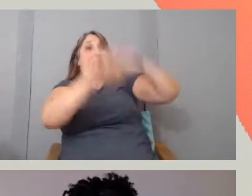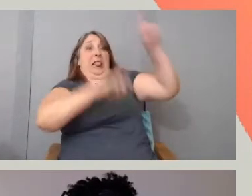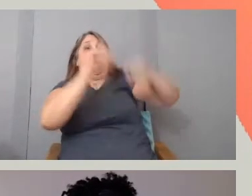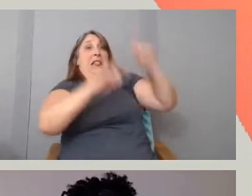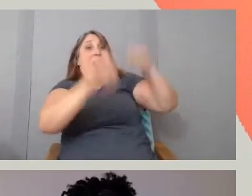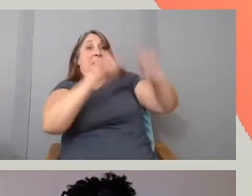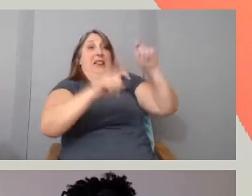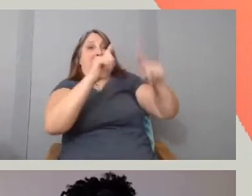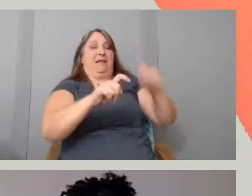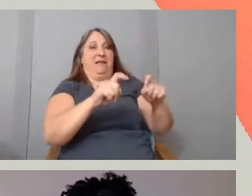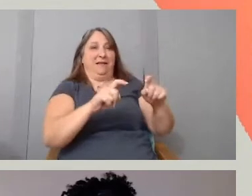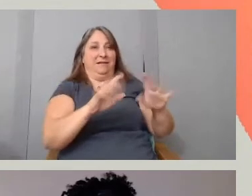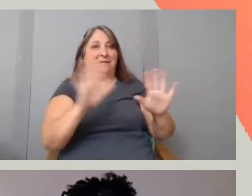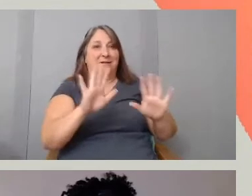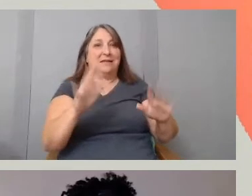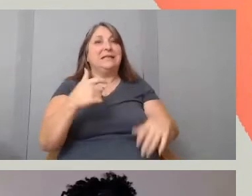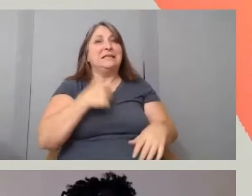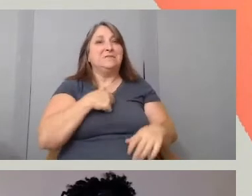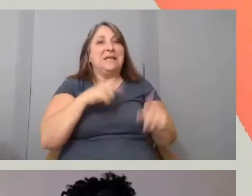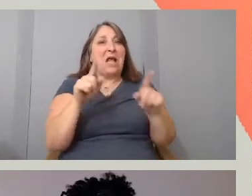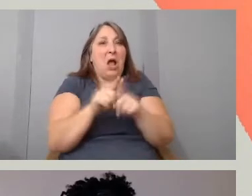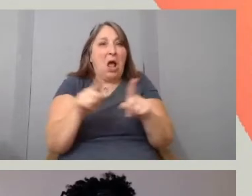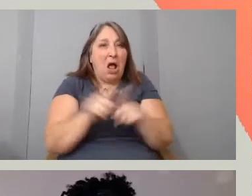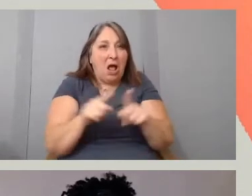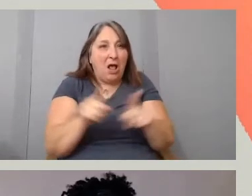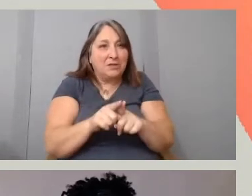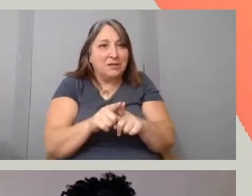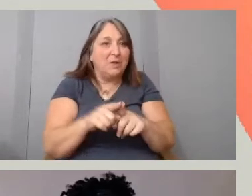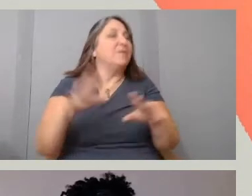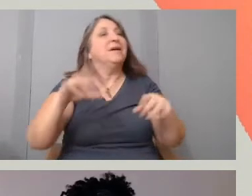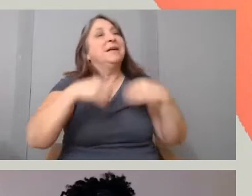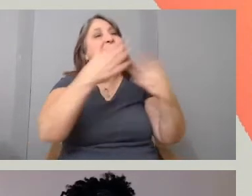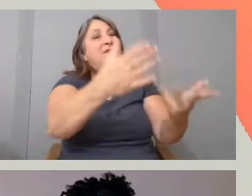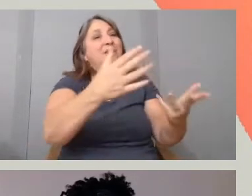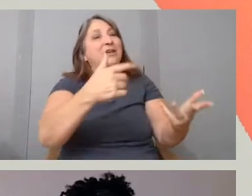It's me also giving you a little bit of myself